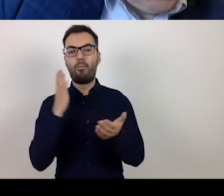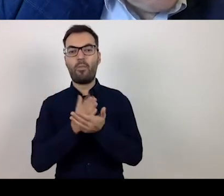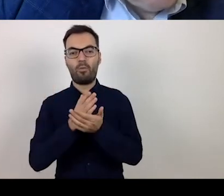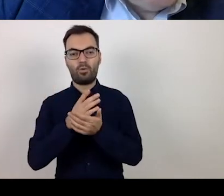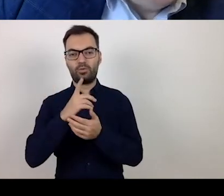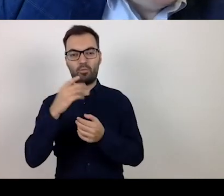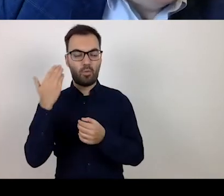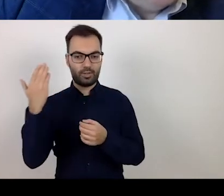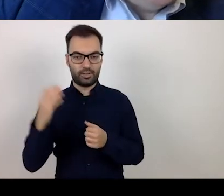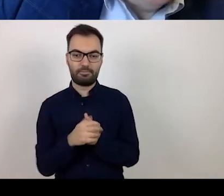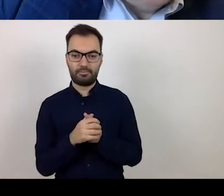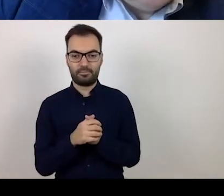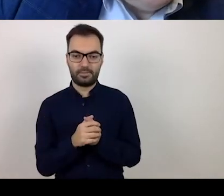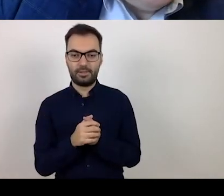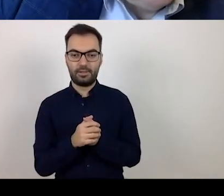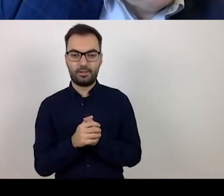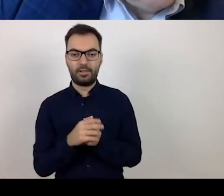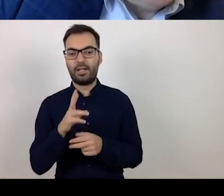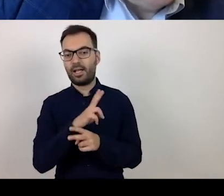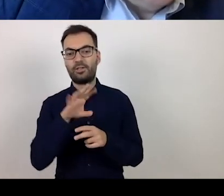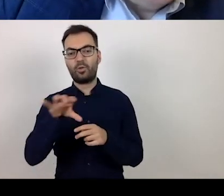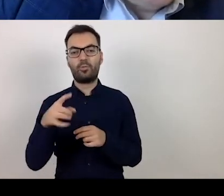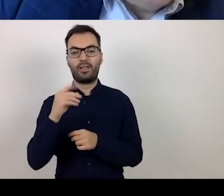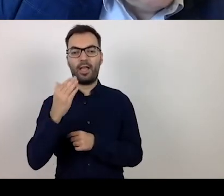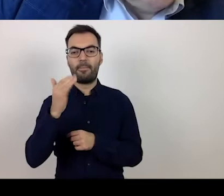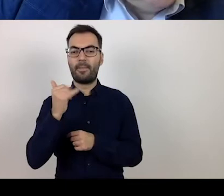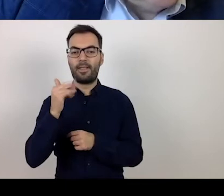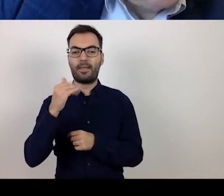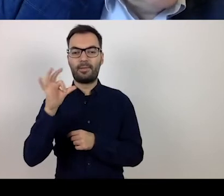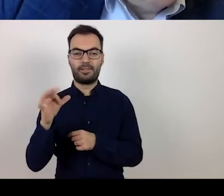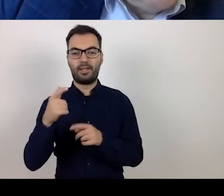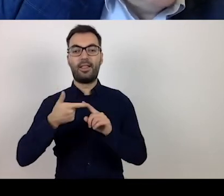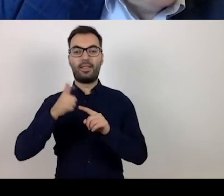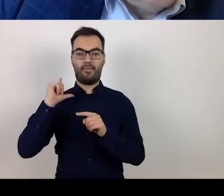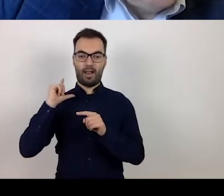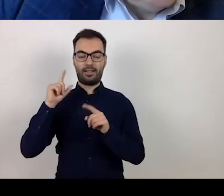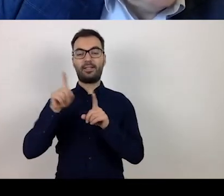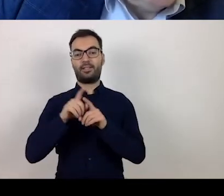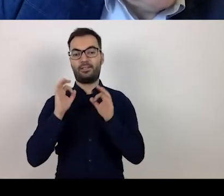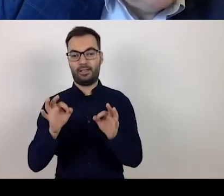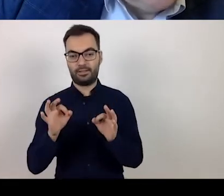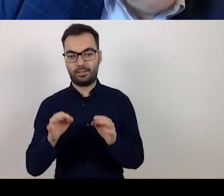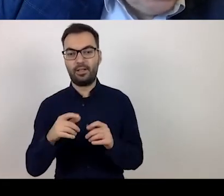Each of the de minimis entities two years back and the current year it is 200,000 euros.